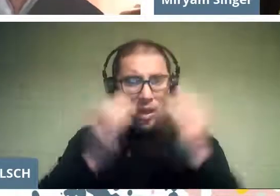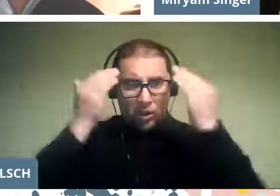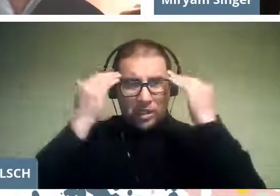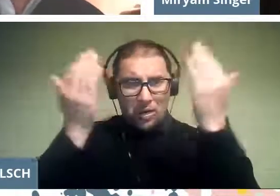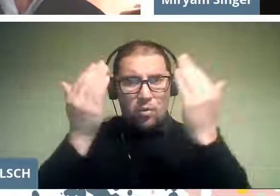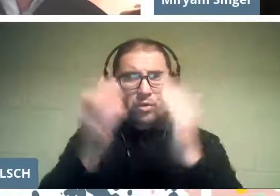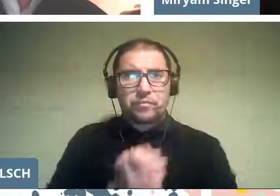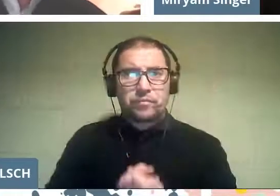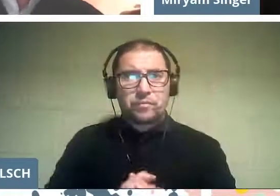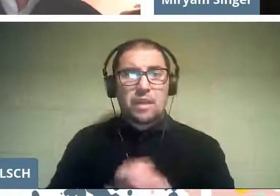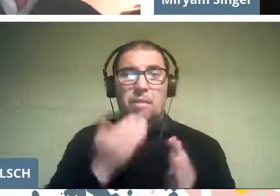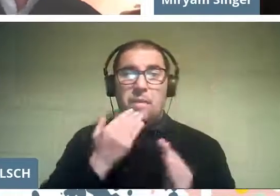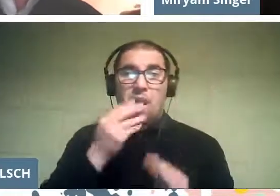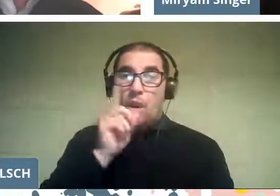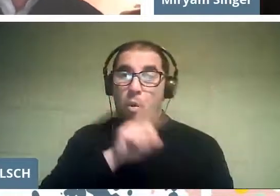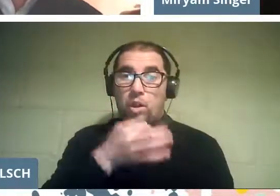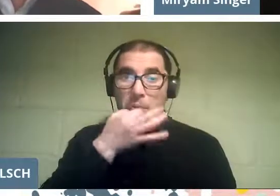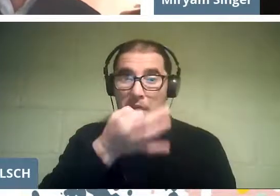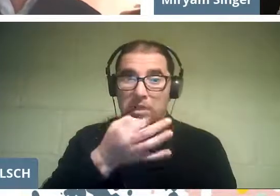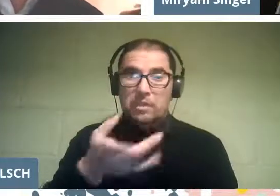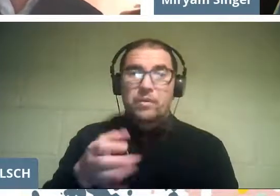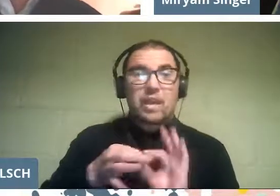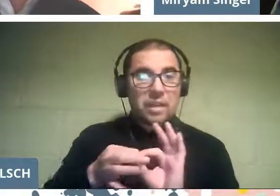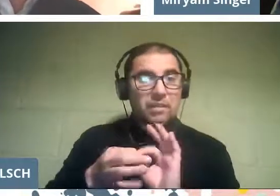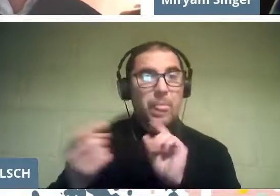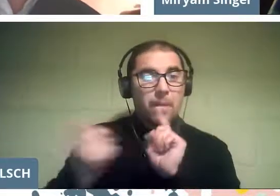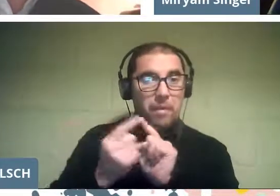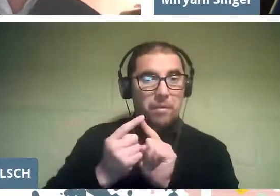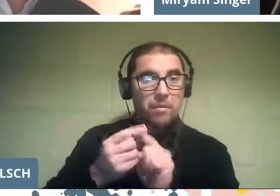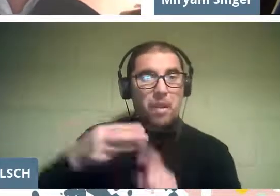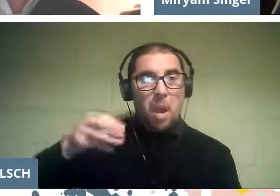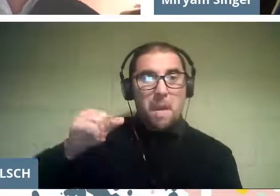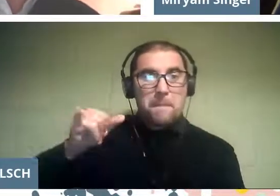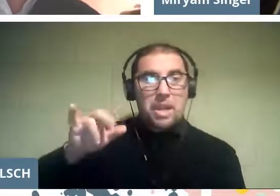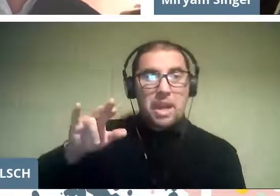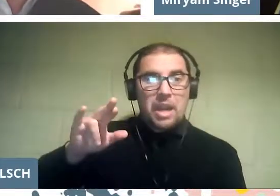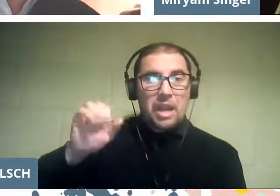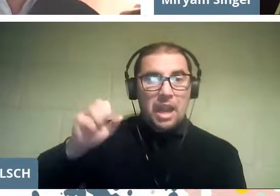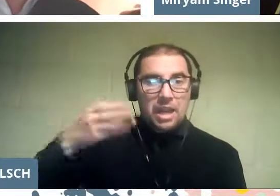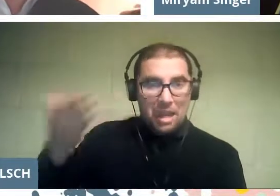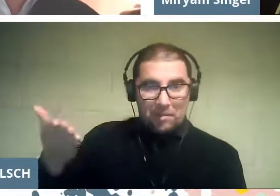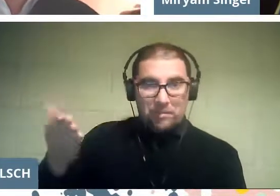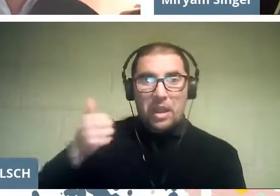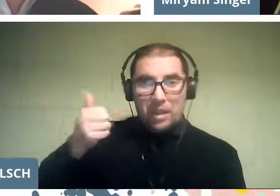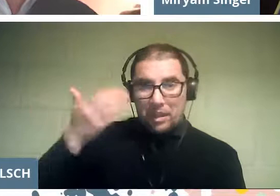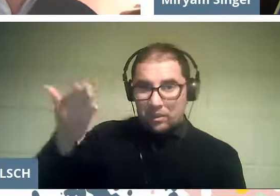Finally I want to thank the participation of Miryam Singer for this wonderful talk